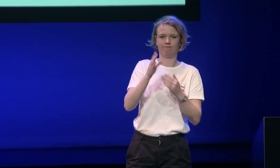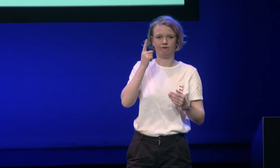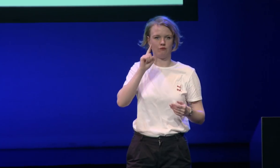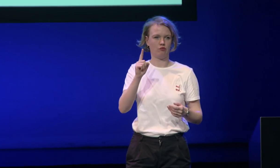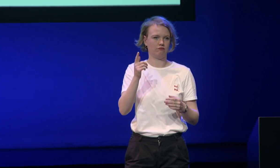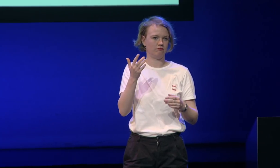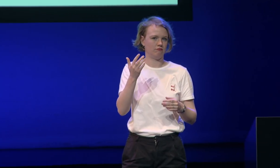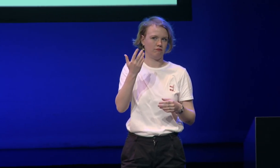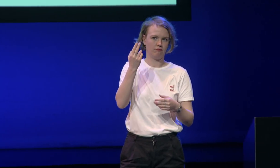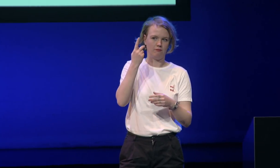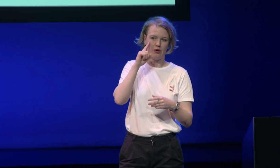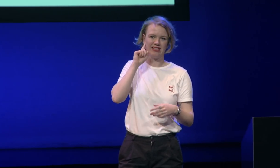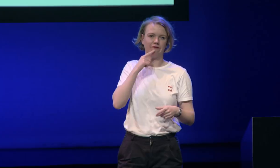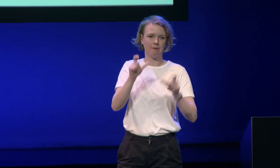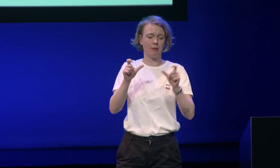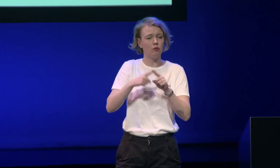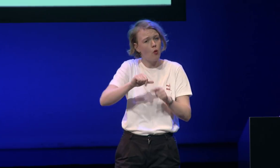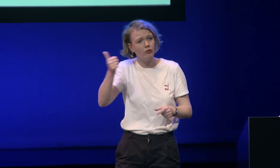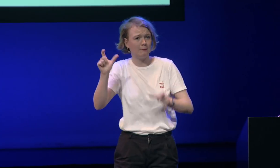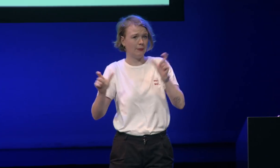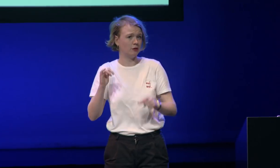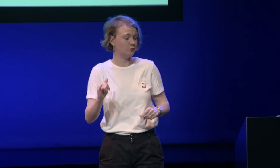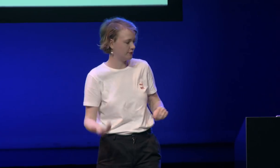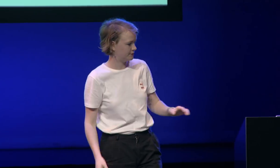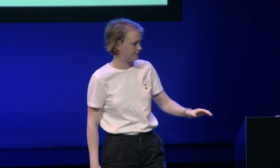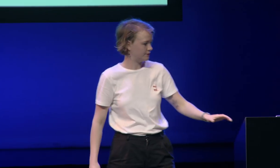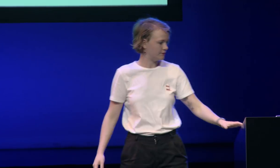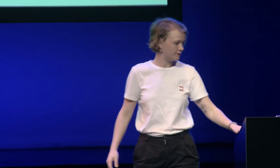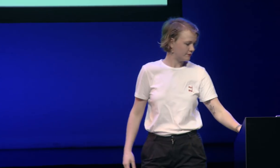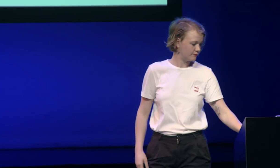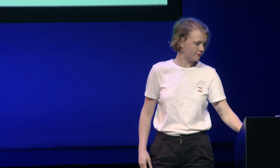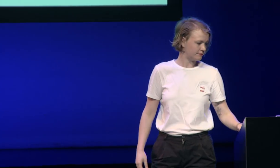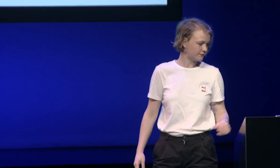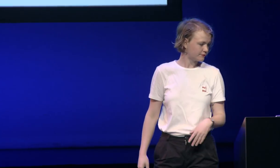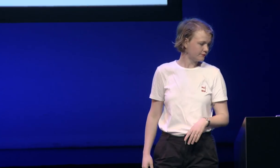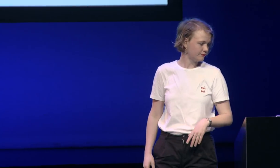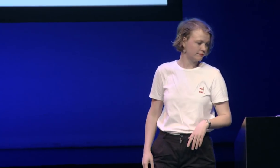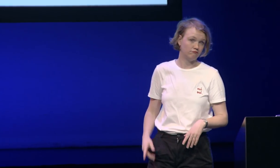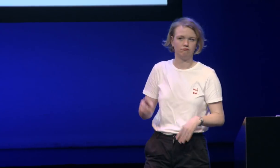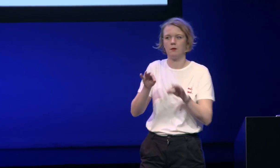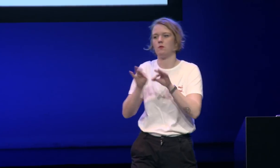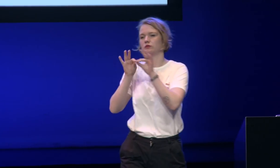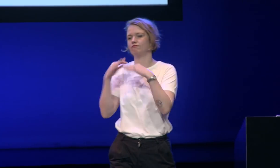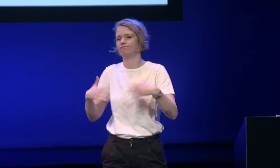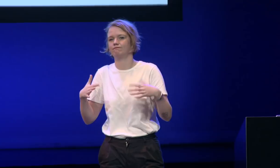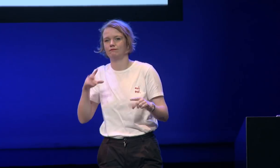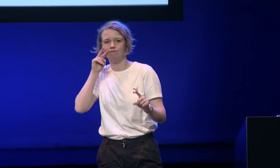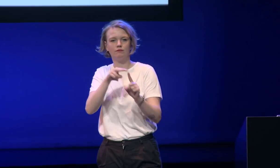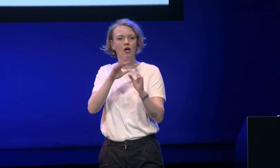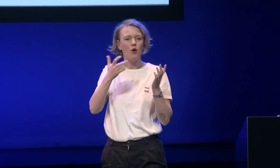some ideas to improve your design for deaf people but also for others when you